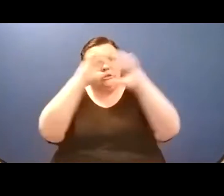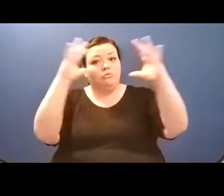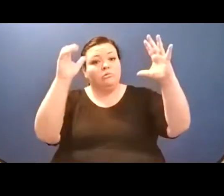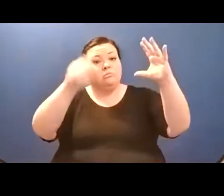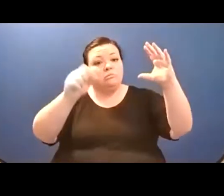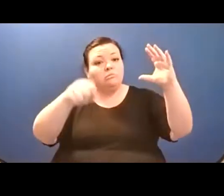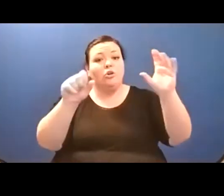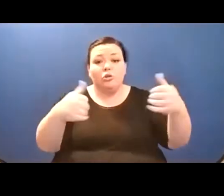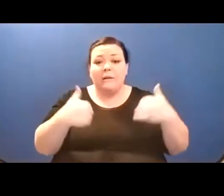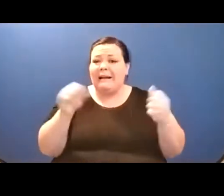Thank you.